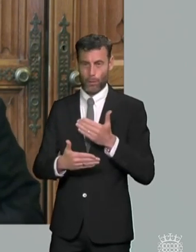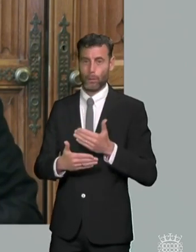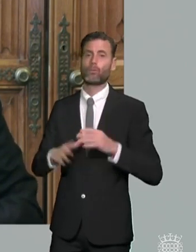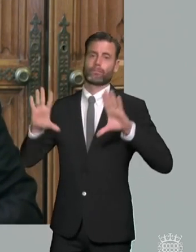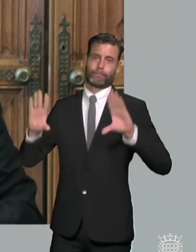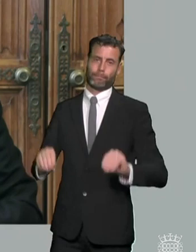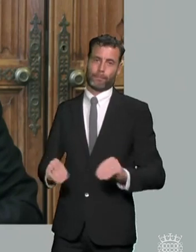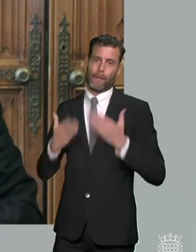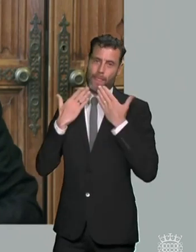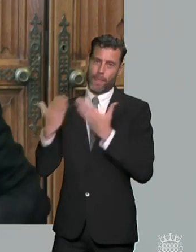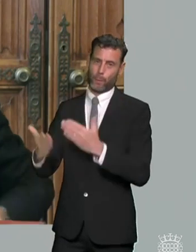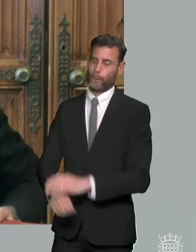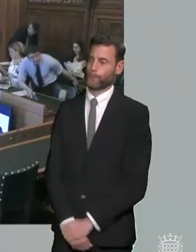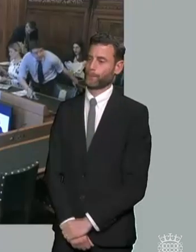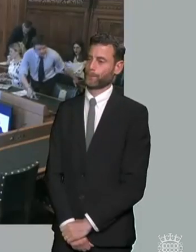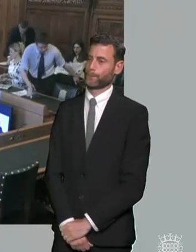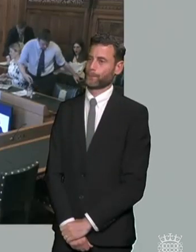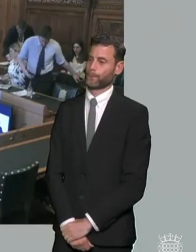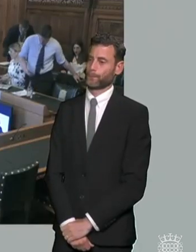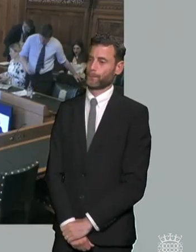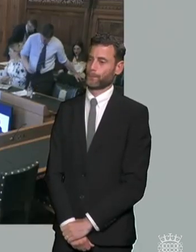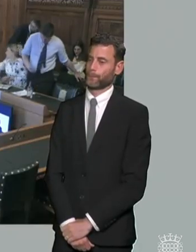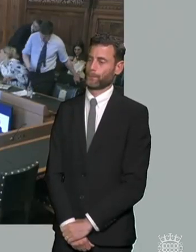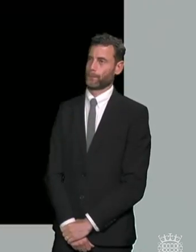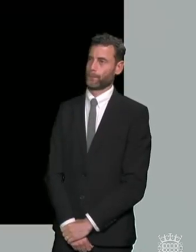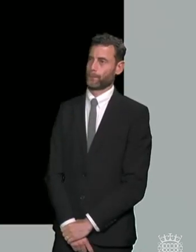i wish you all very well thanks everybody thank you very much